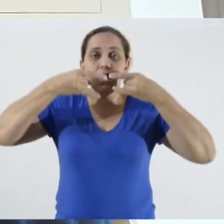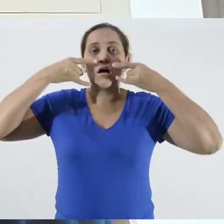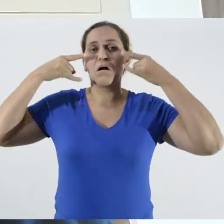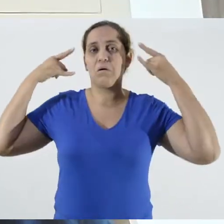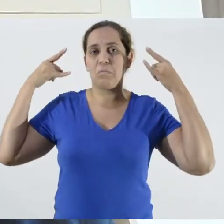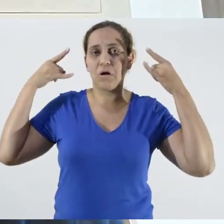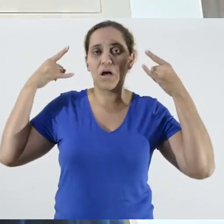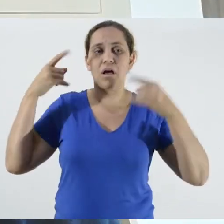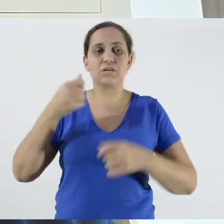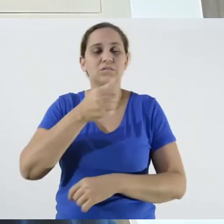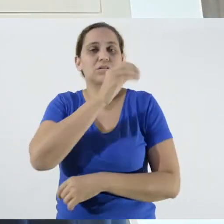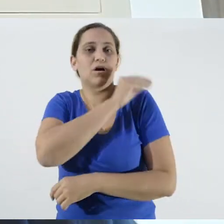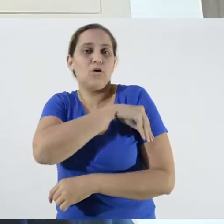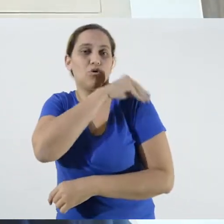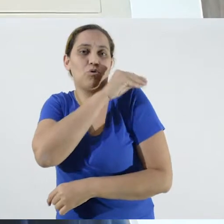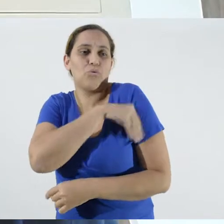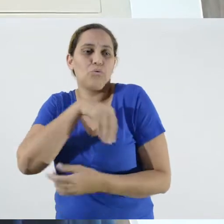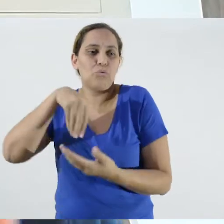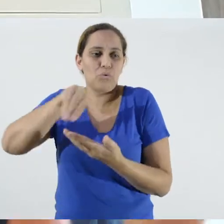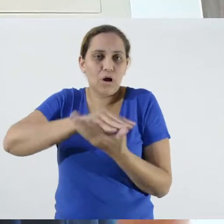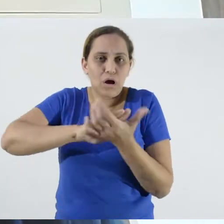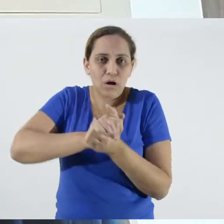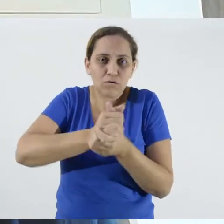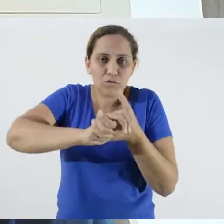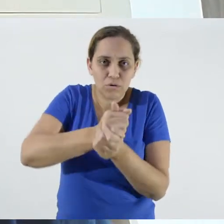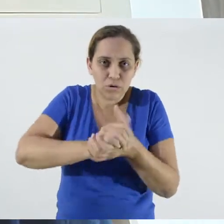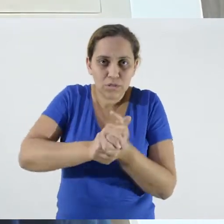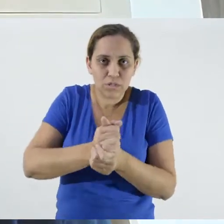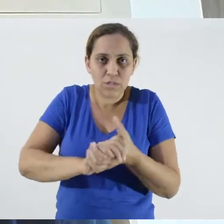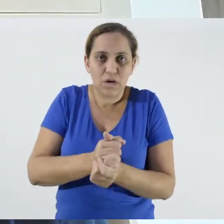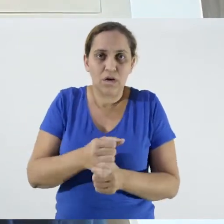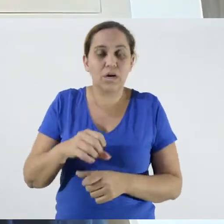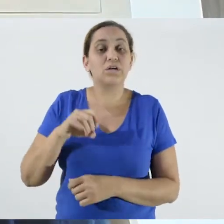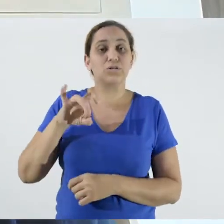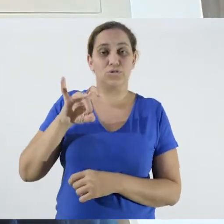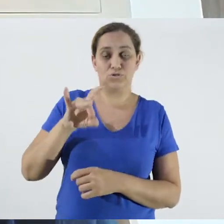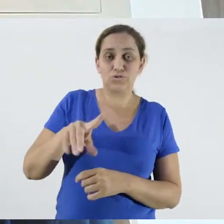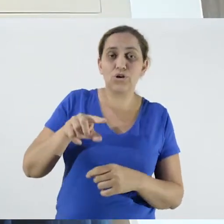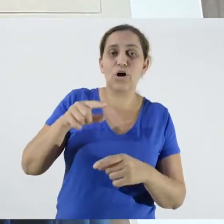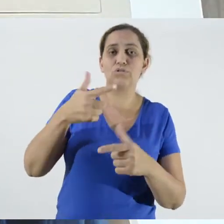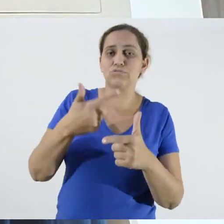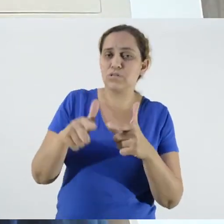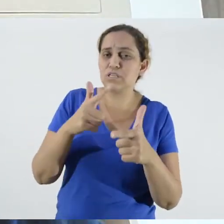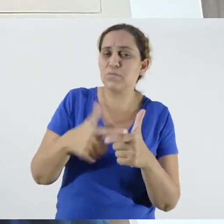alcohol gel. And also washing your hands, so it dealt not only with equipment, but with procedures